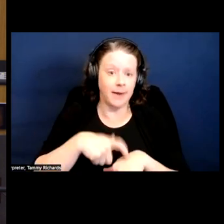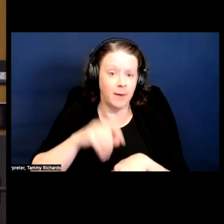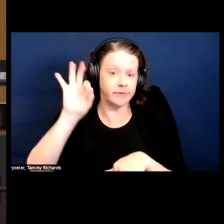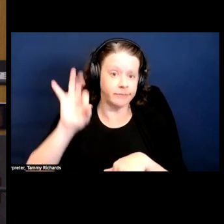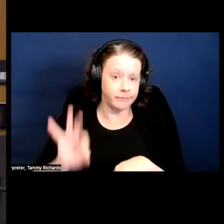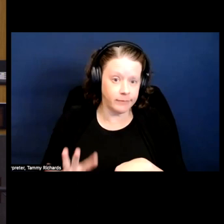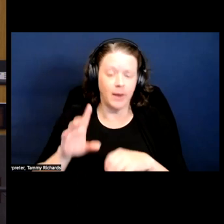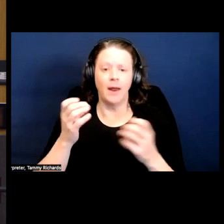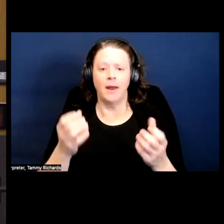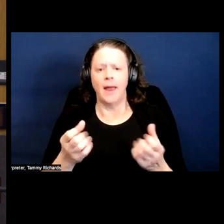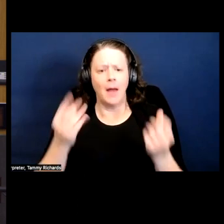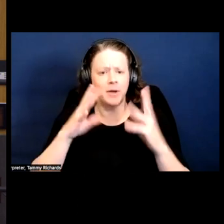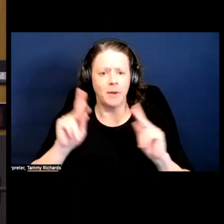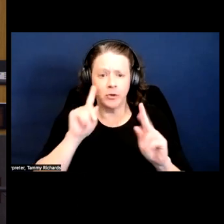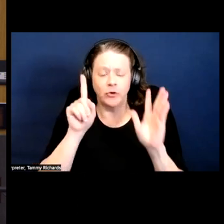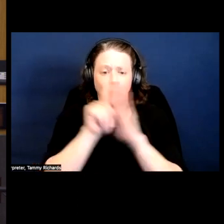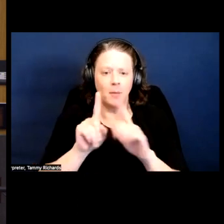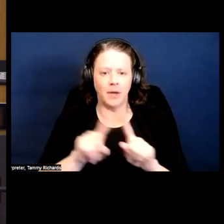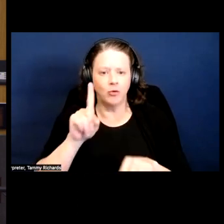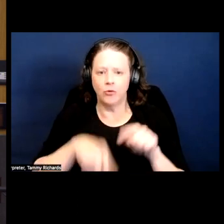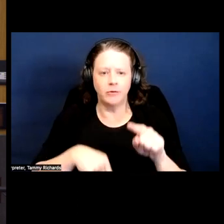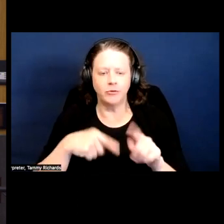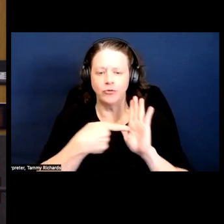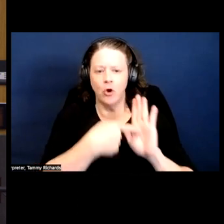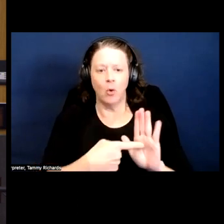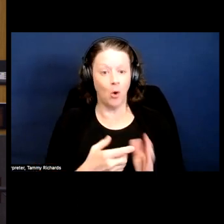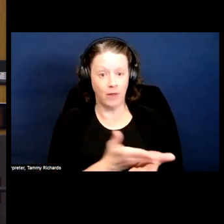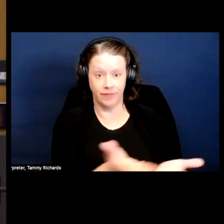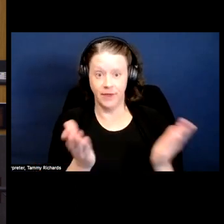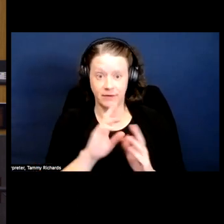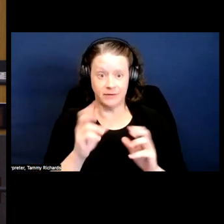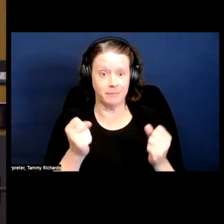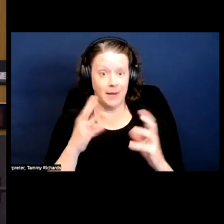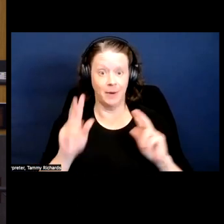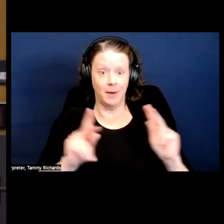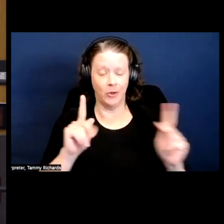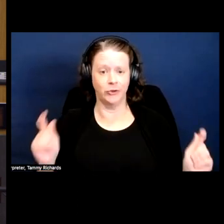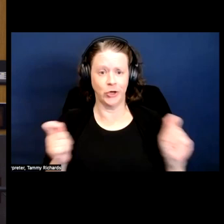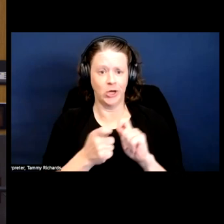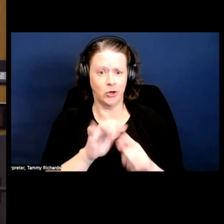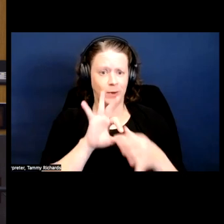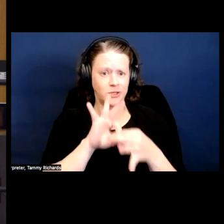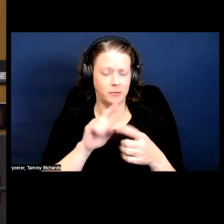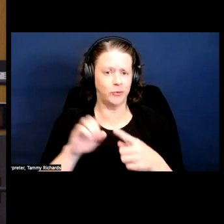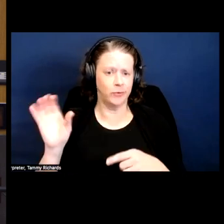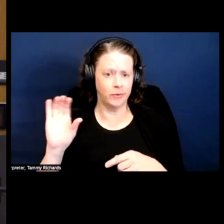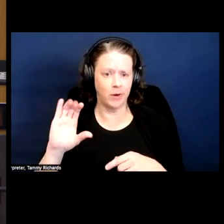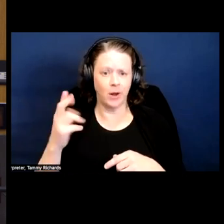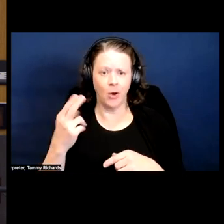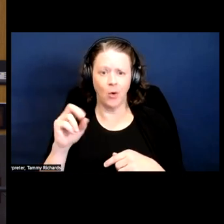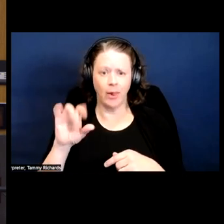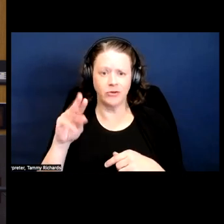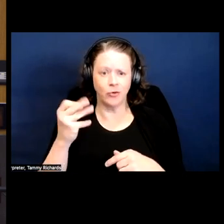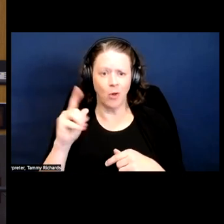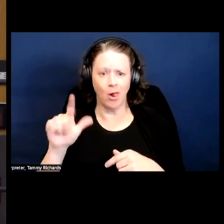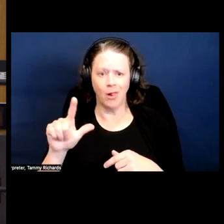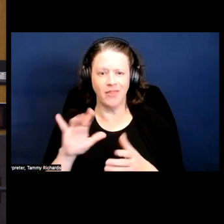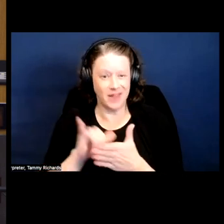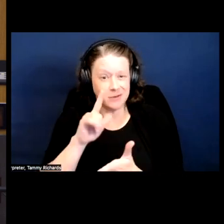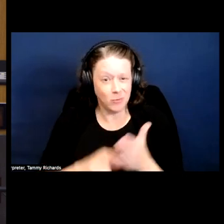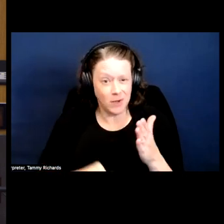and you couldn't note what change there was in cholesterol and that's what funders wanted,